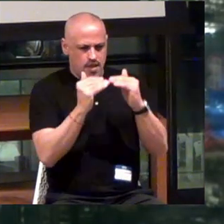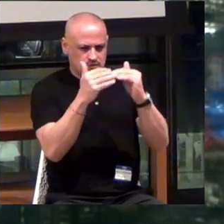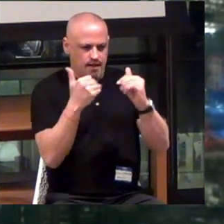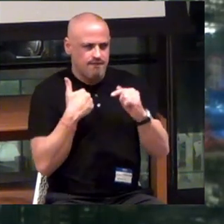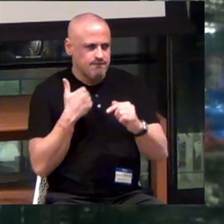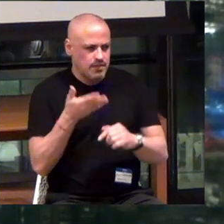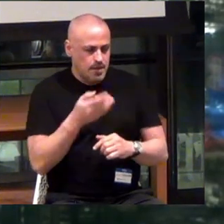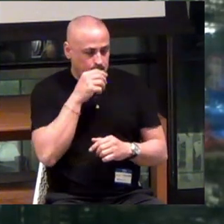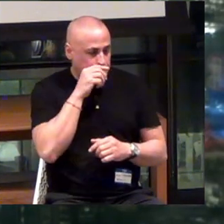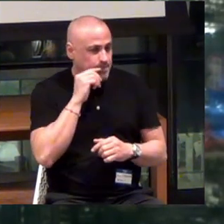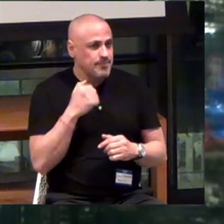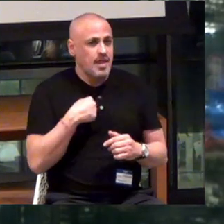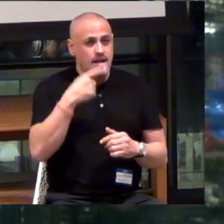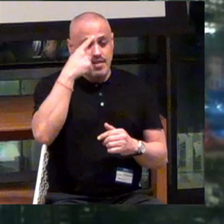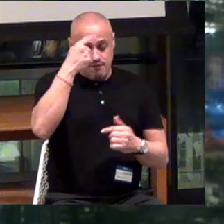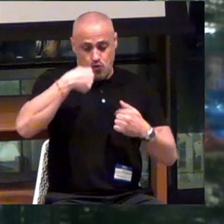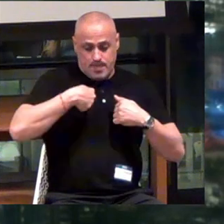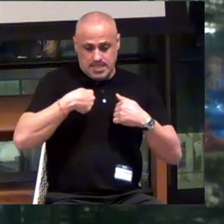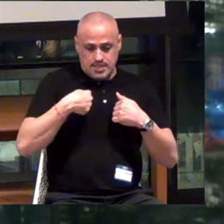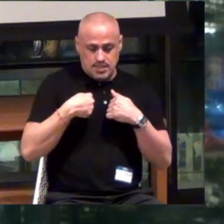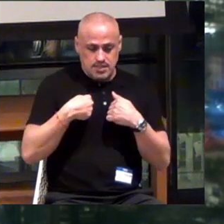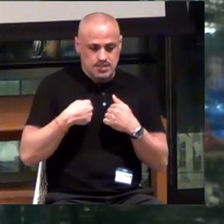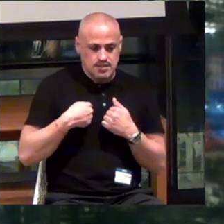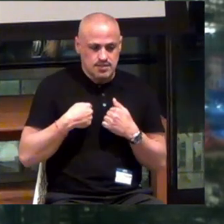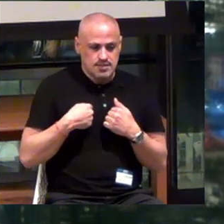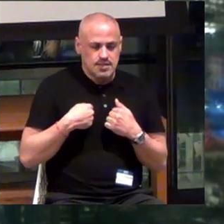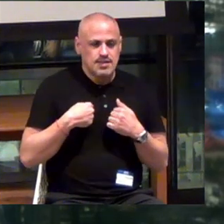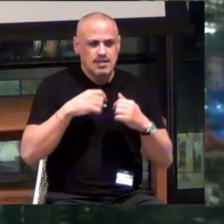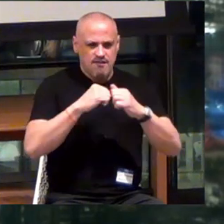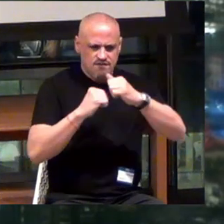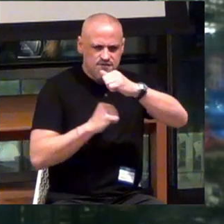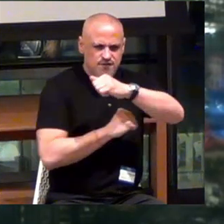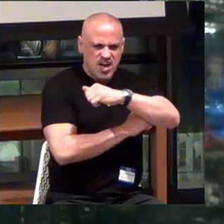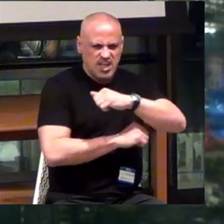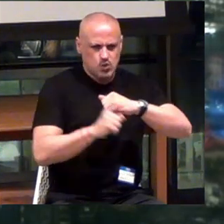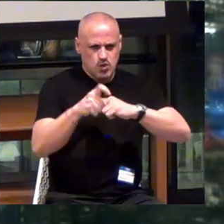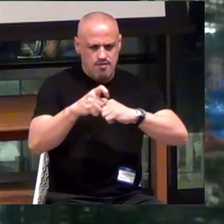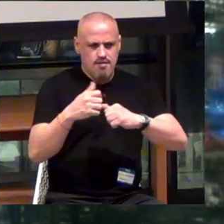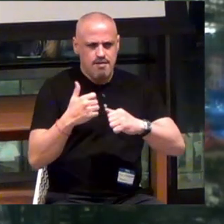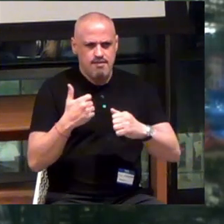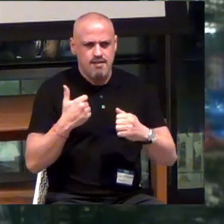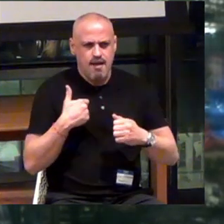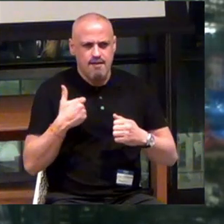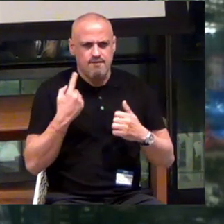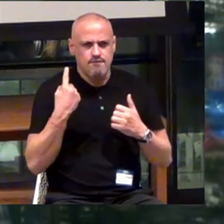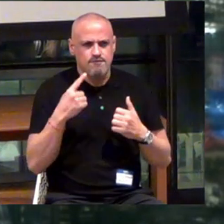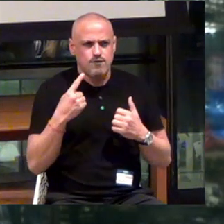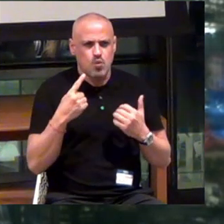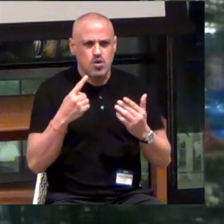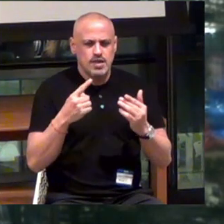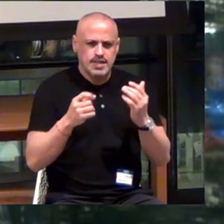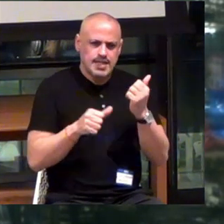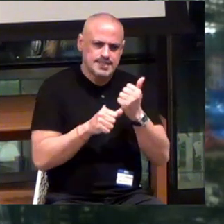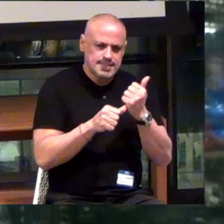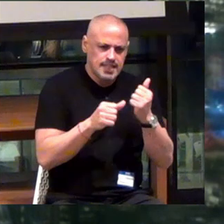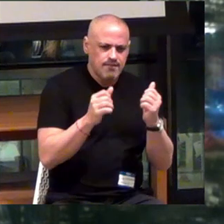I think that for me, there's the foundational needs of assistive technology, using that